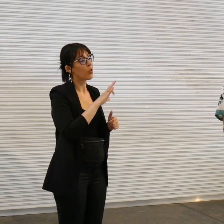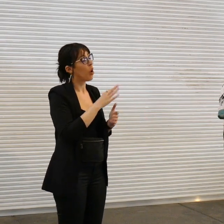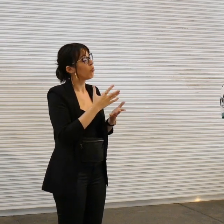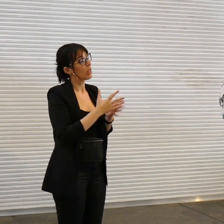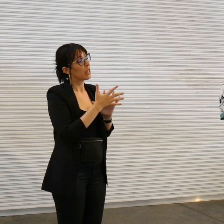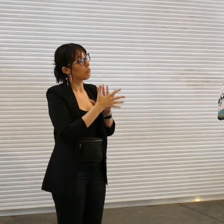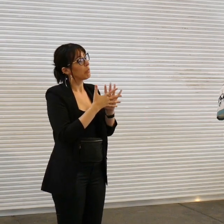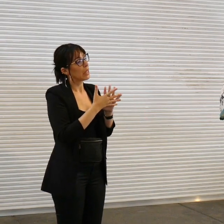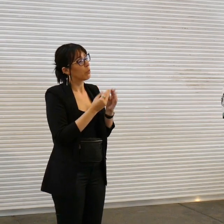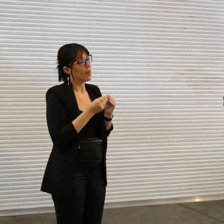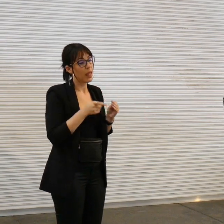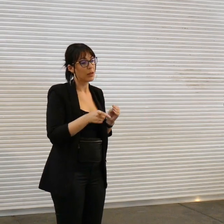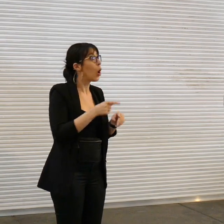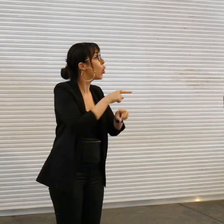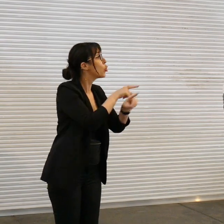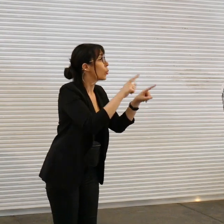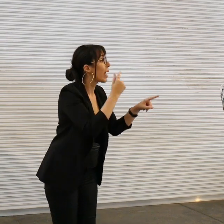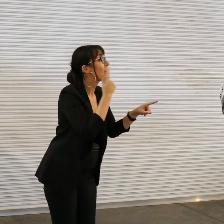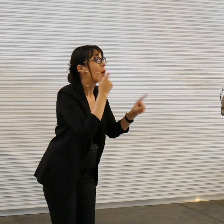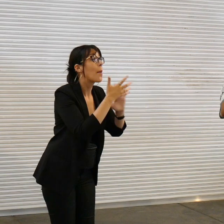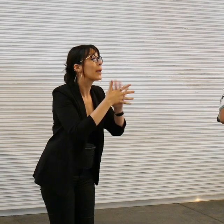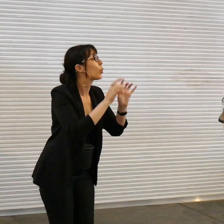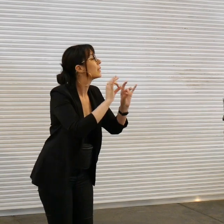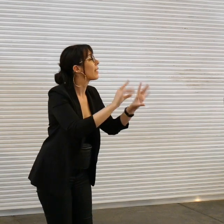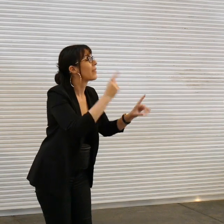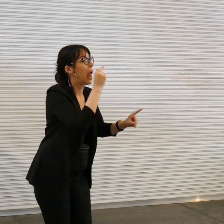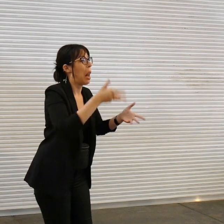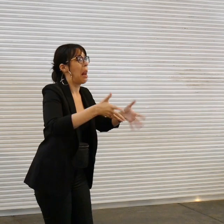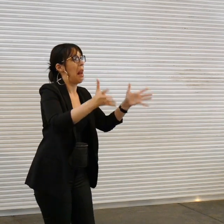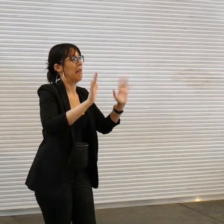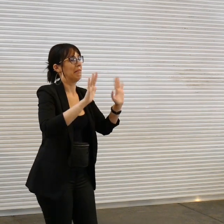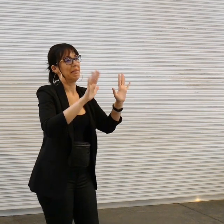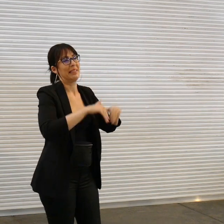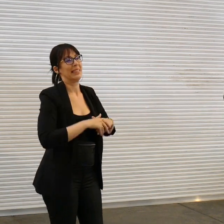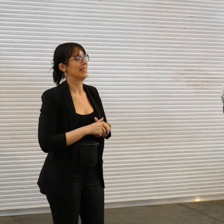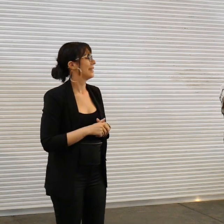you want to find meaning. In that case any ideas you know I'm open to ideas guys